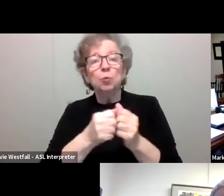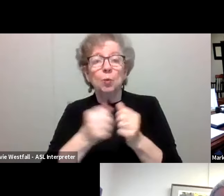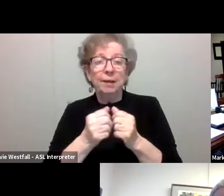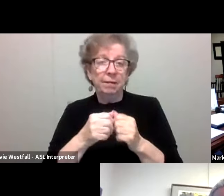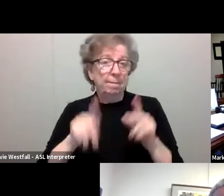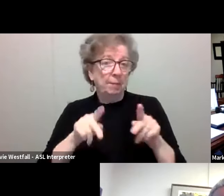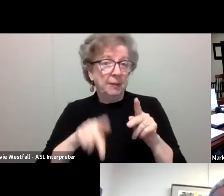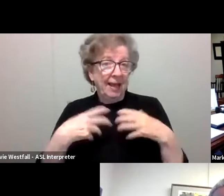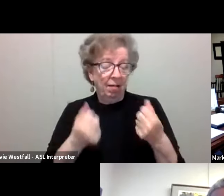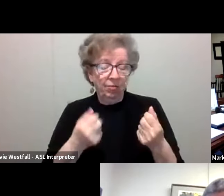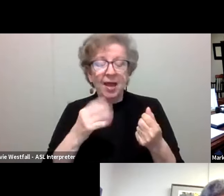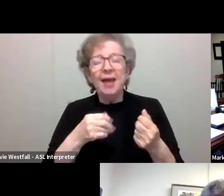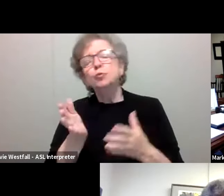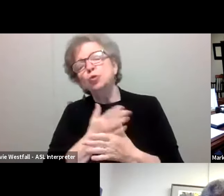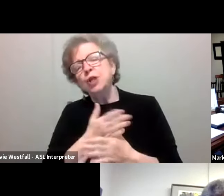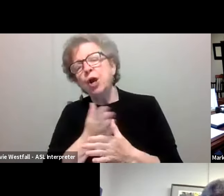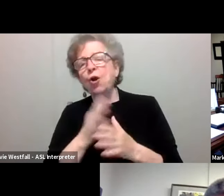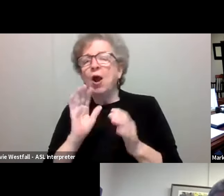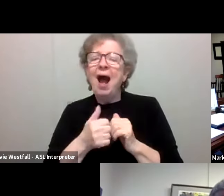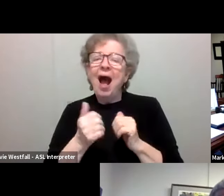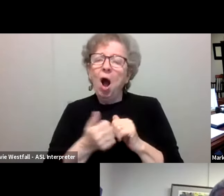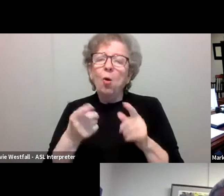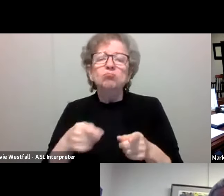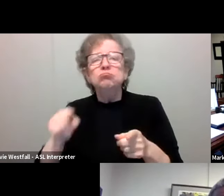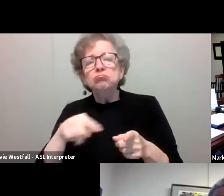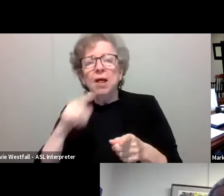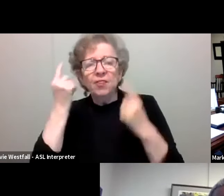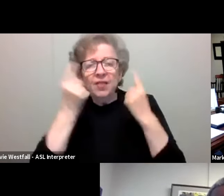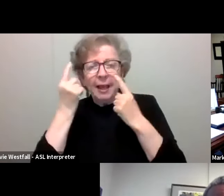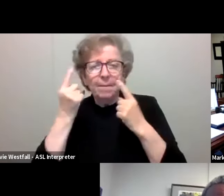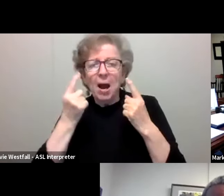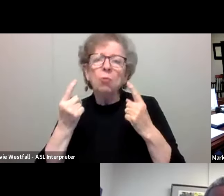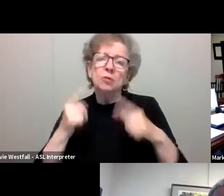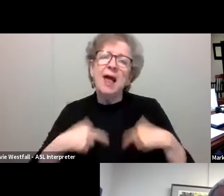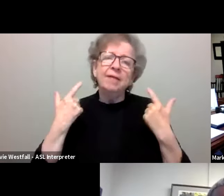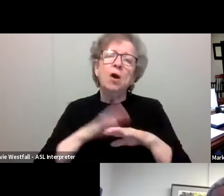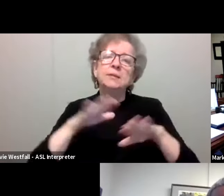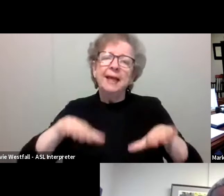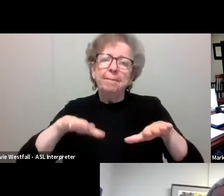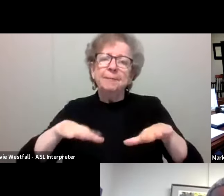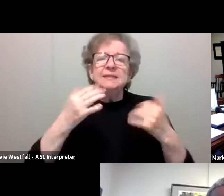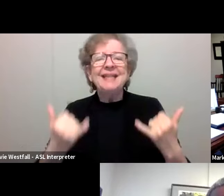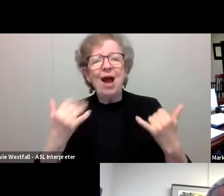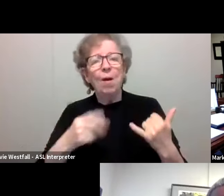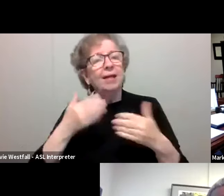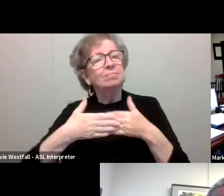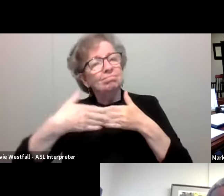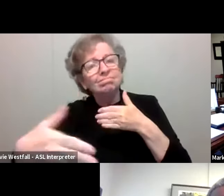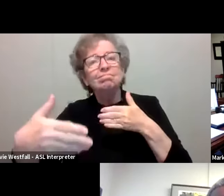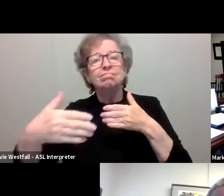share how some of our foremost experts are thinking about campus life now and going forward. I also know there are many questions